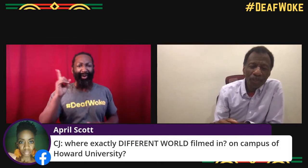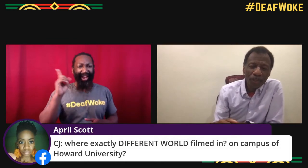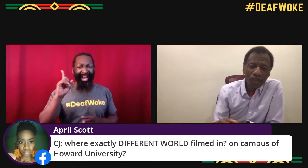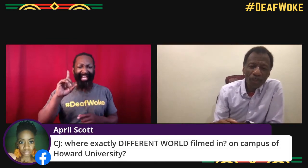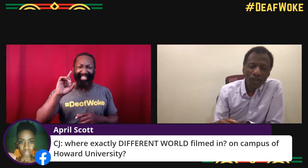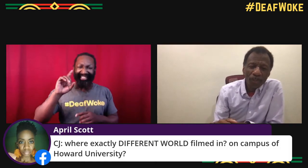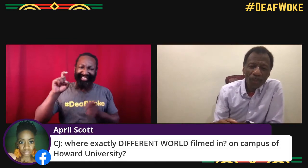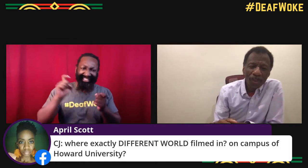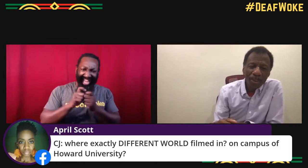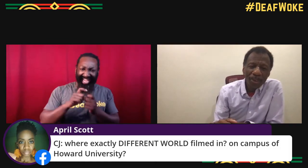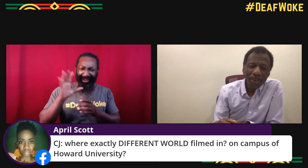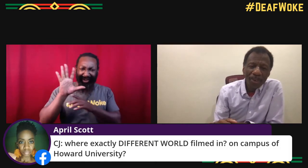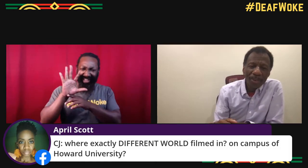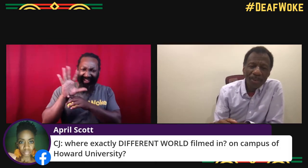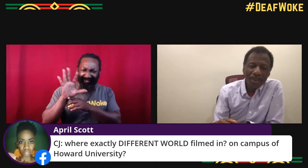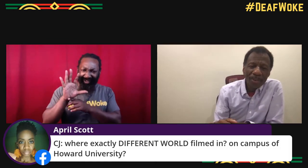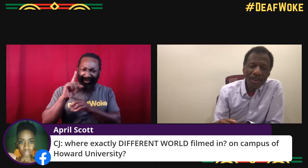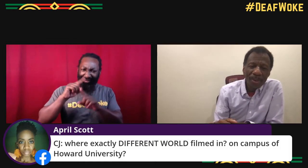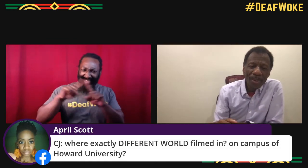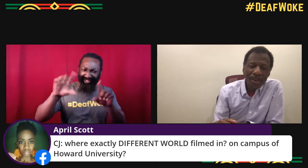and thanks to Creative Access.